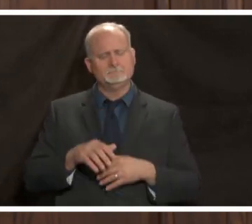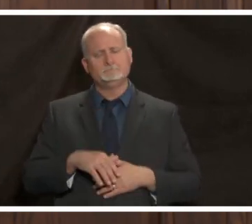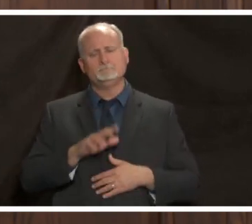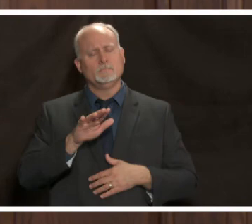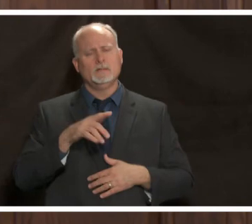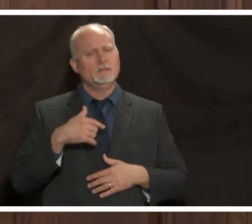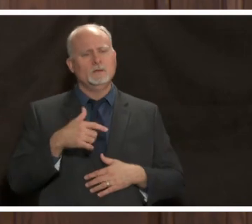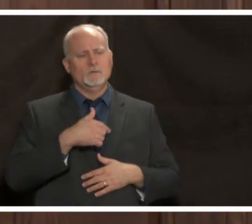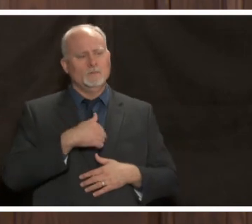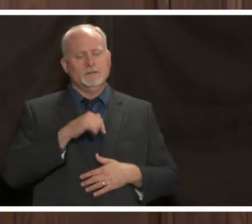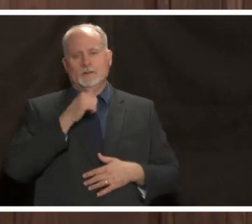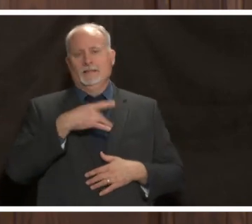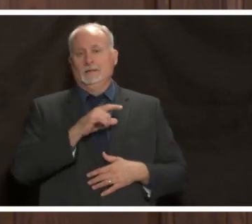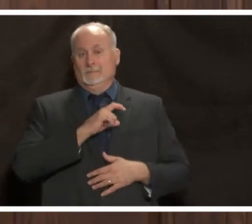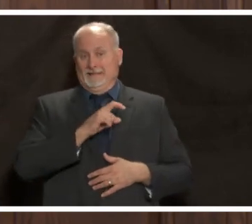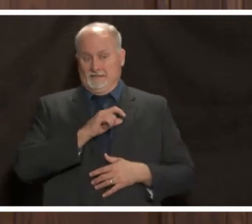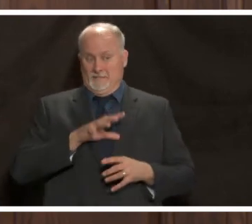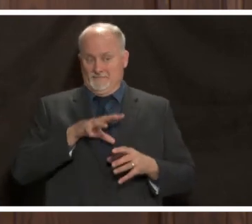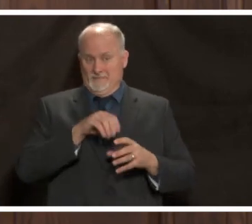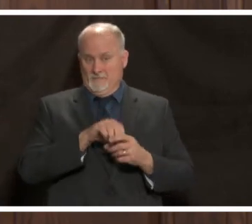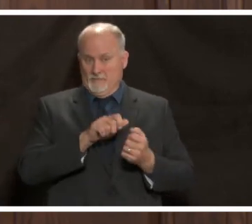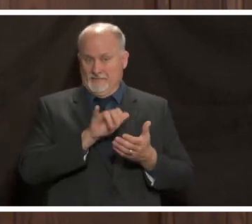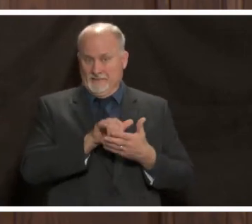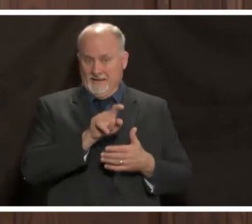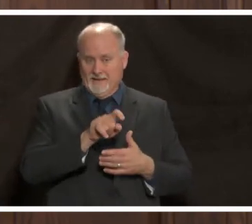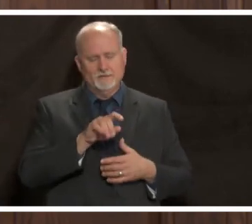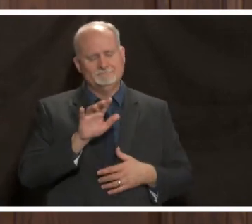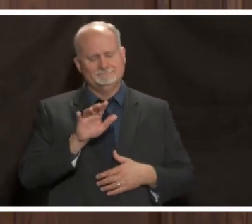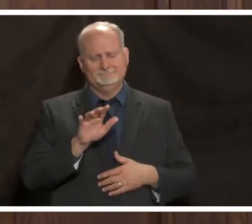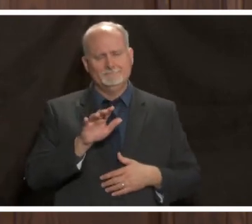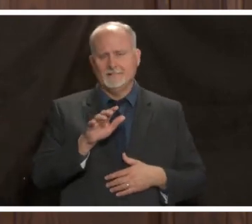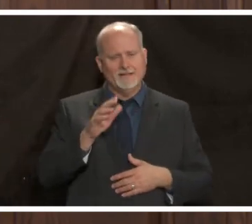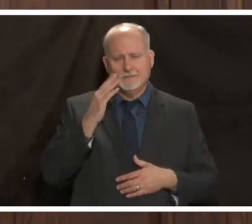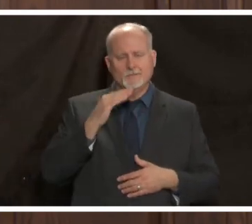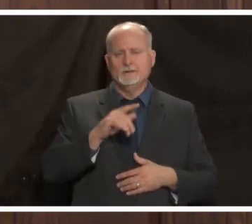getting law enforcement involved and i know law enforcement would rather not have to be doing this